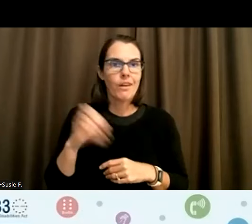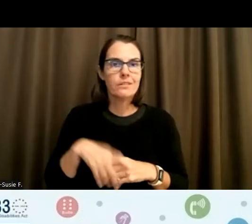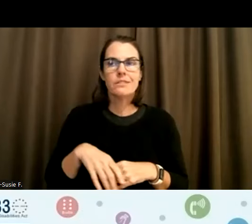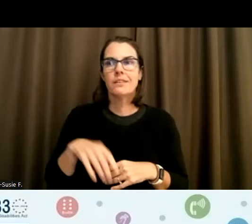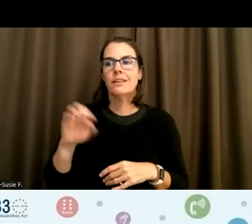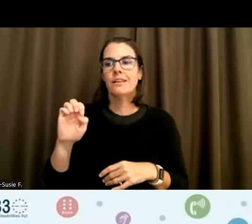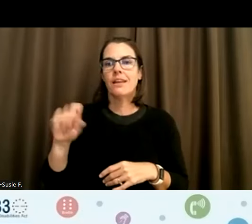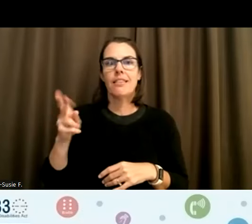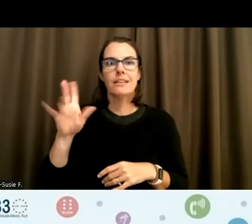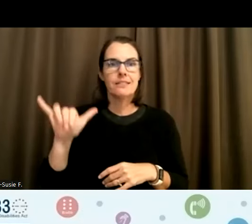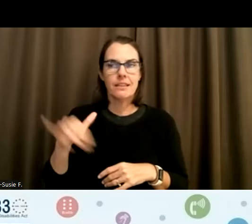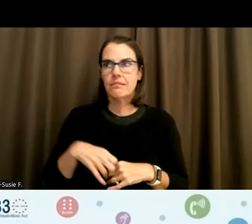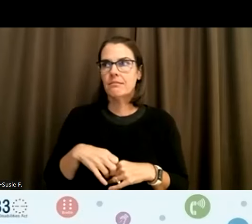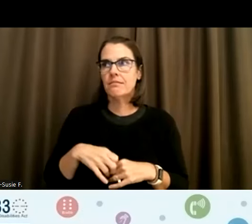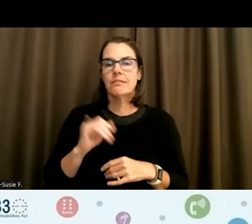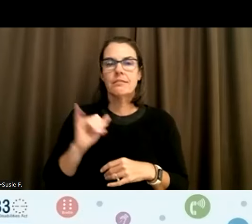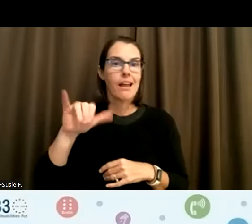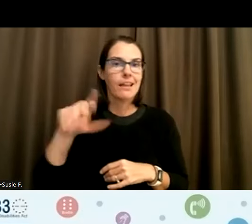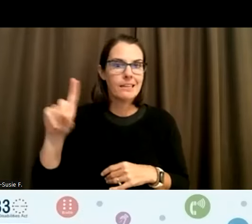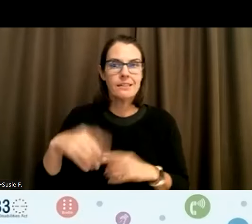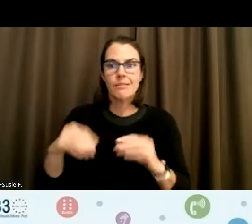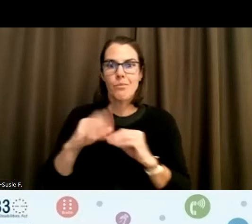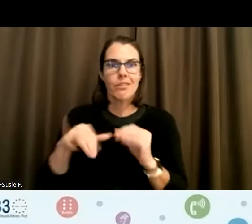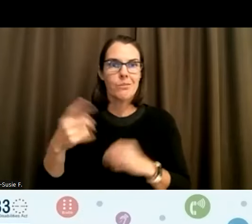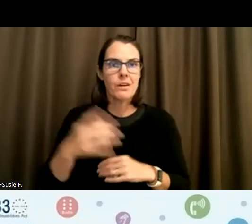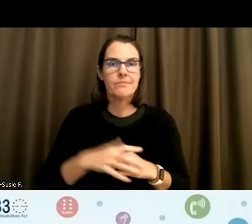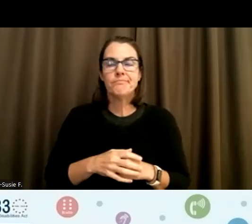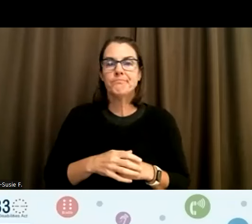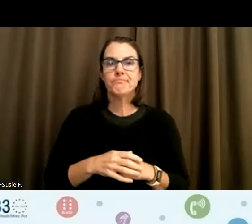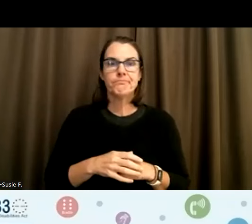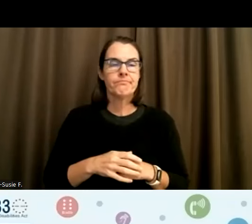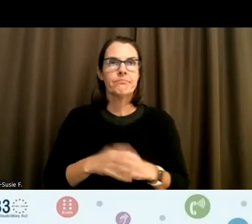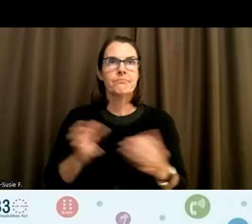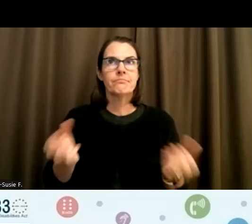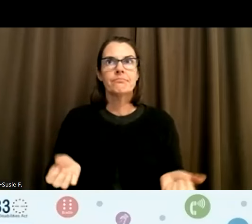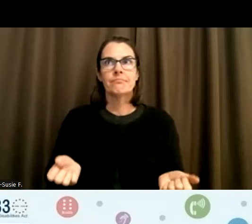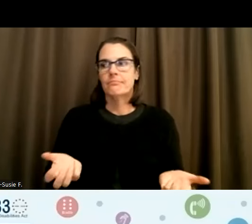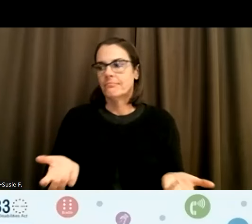ethnicity ID identity and I mean I so many of my friends are in that category.